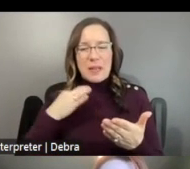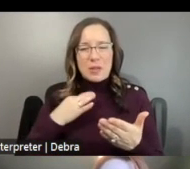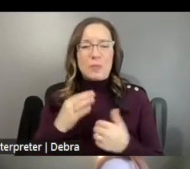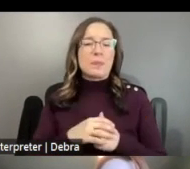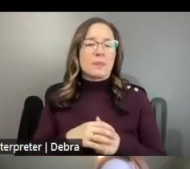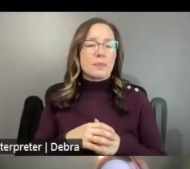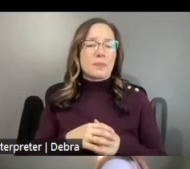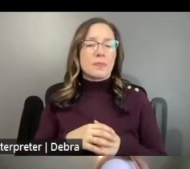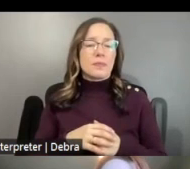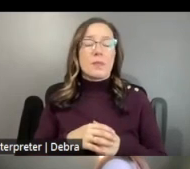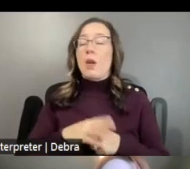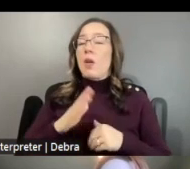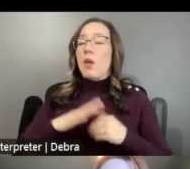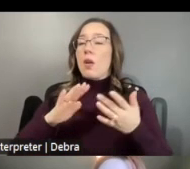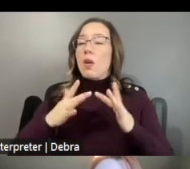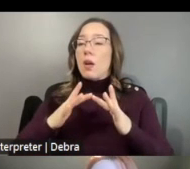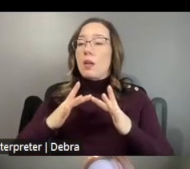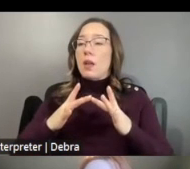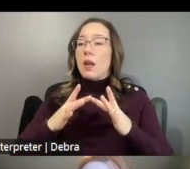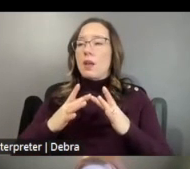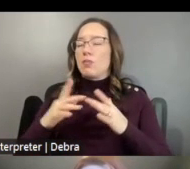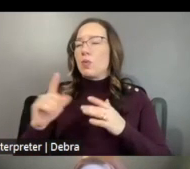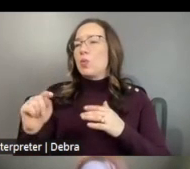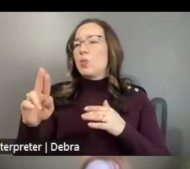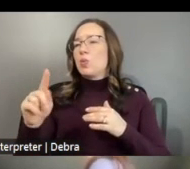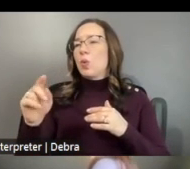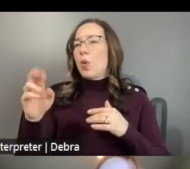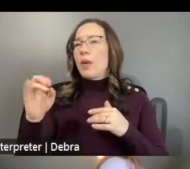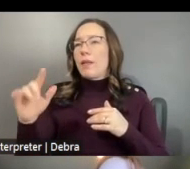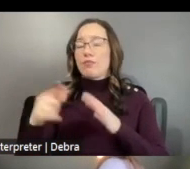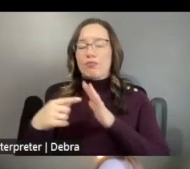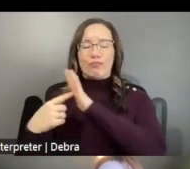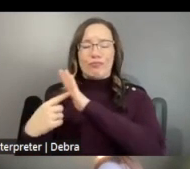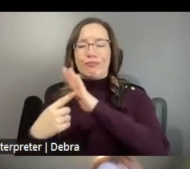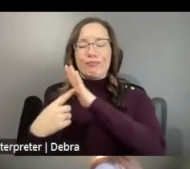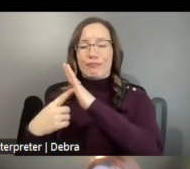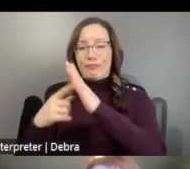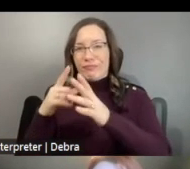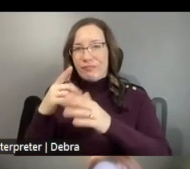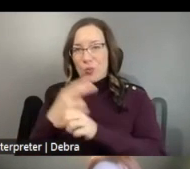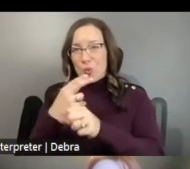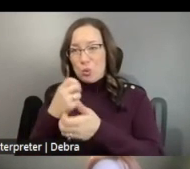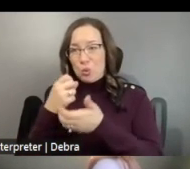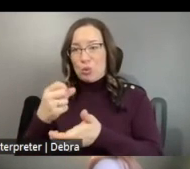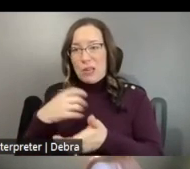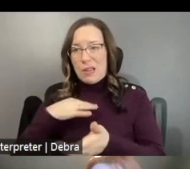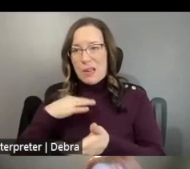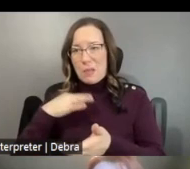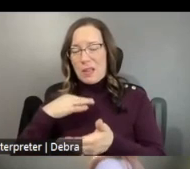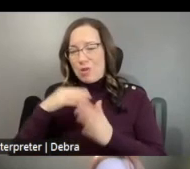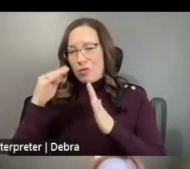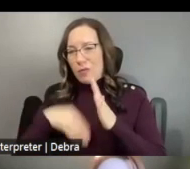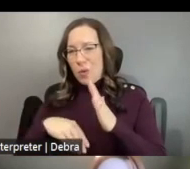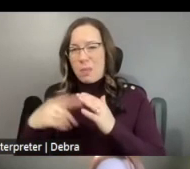AN ONLINE TUTORIAL DEMONSTRATING IN DETAIL HOW TO USE THE GRANT APPLICATION FORM OR THE GAF IN THE